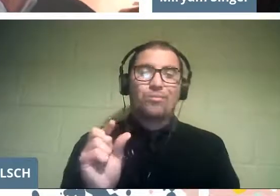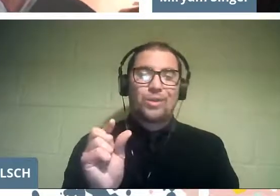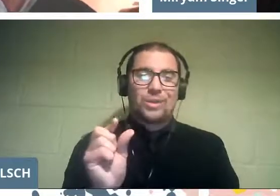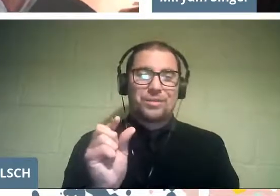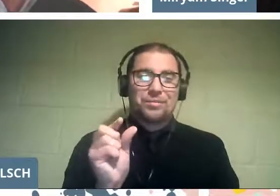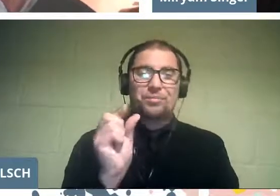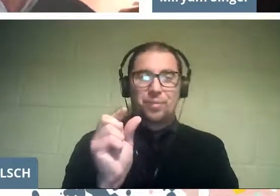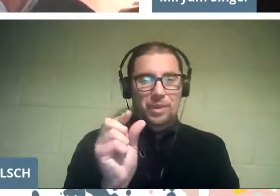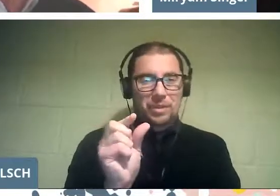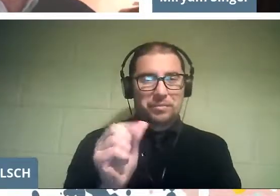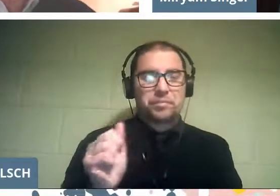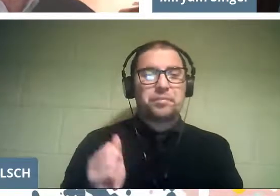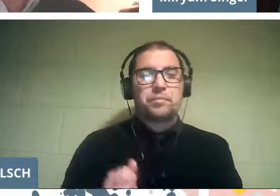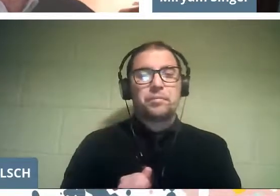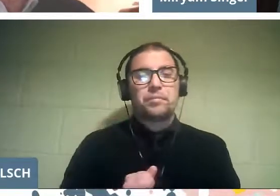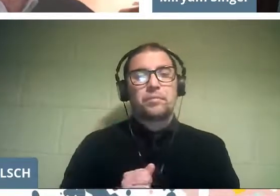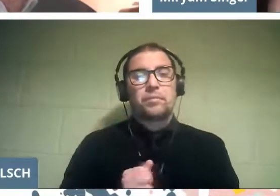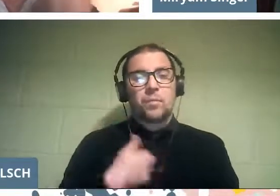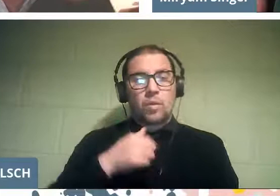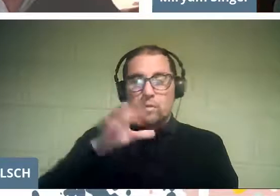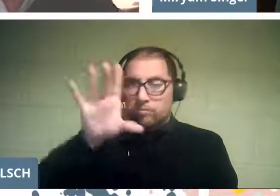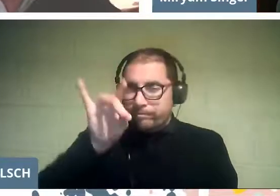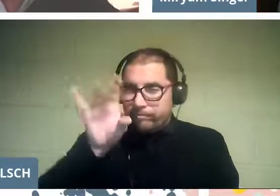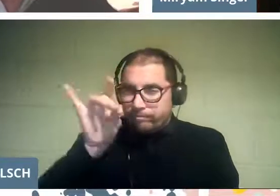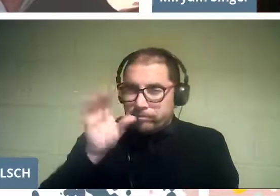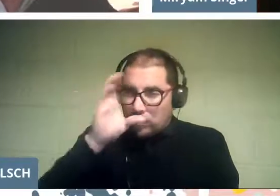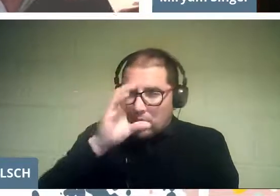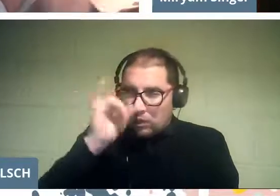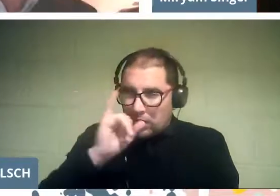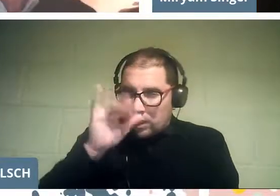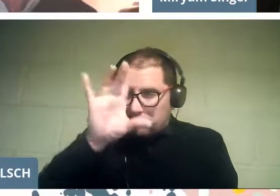I found, searching on the web, I found a